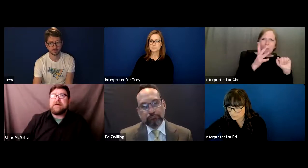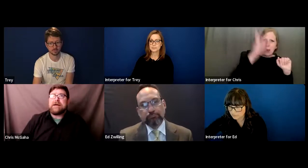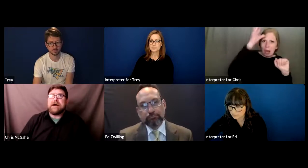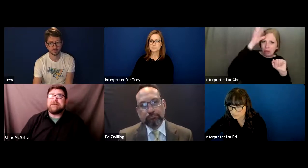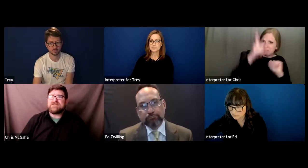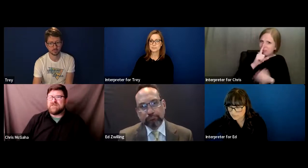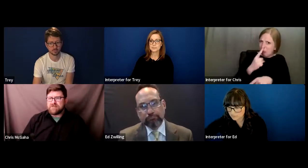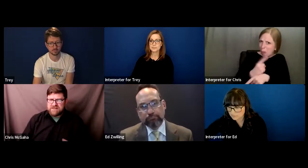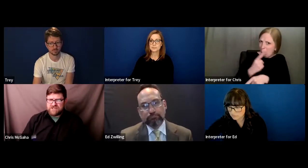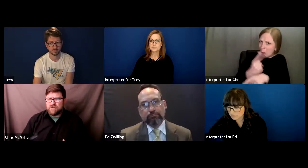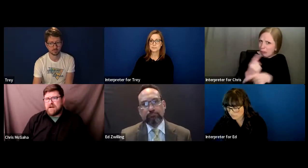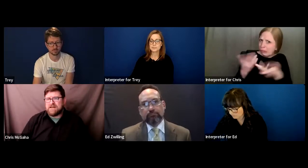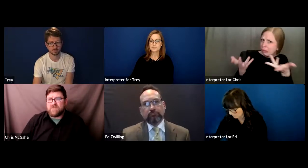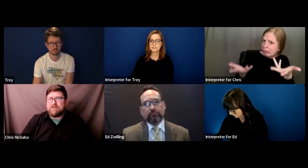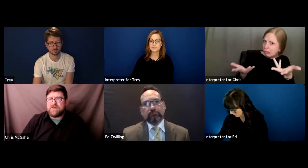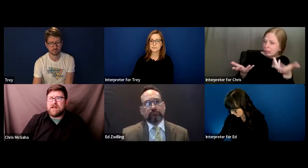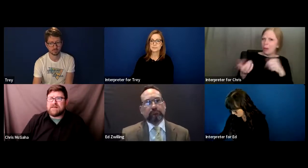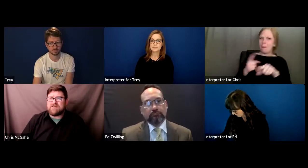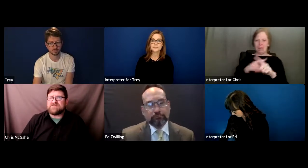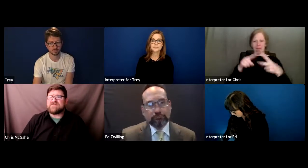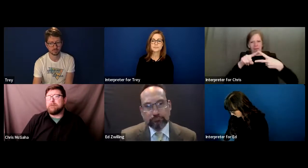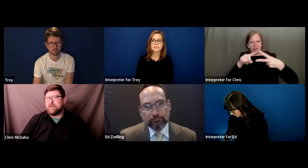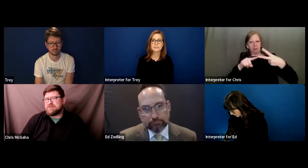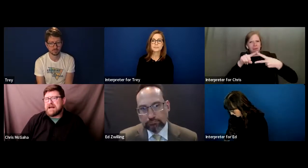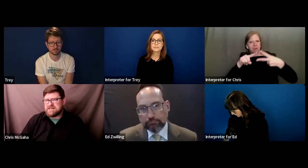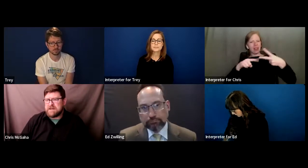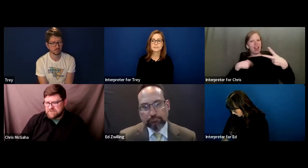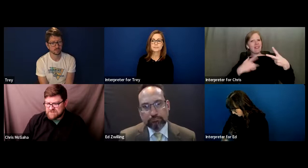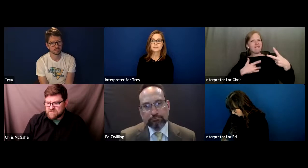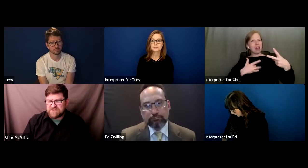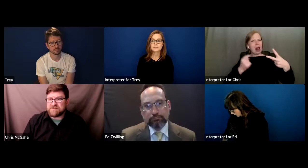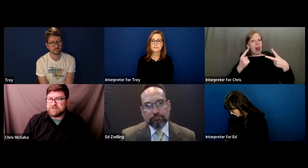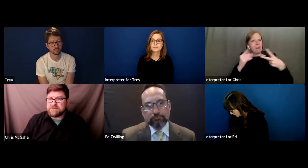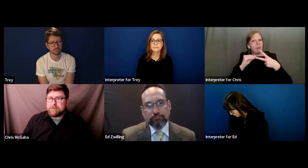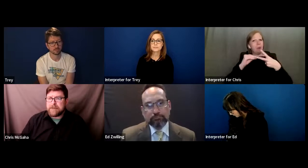Those would be the two areas where I feel there's some push back from the school systems